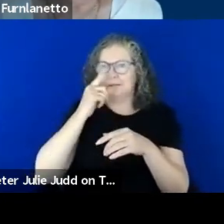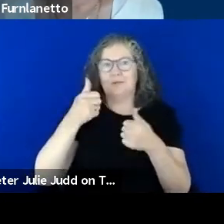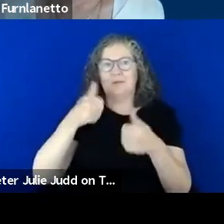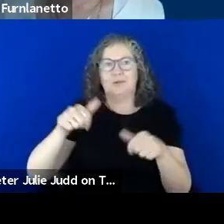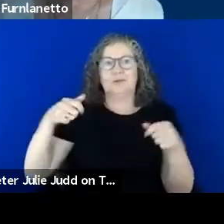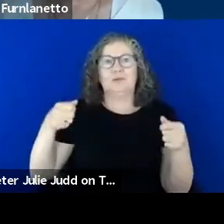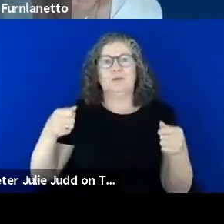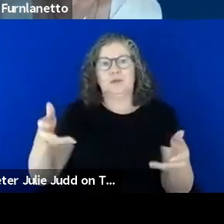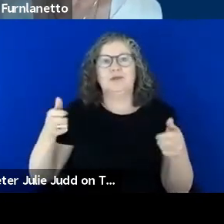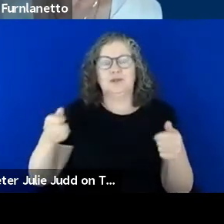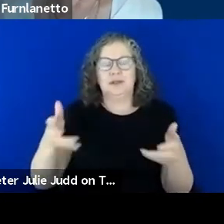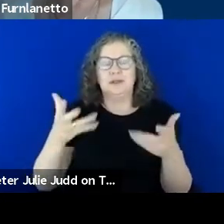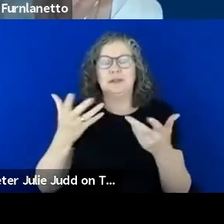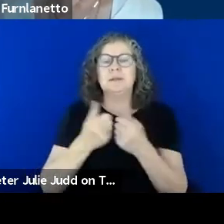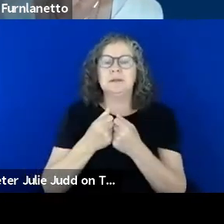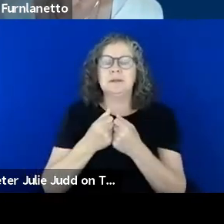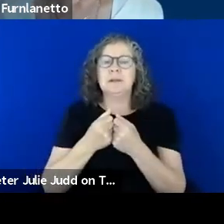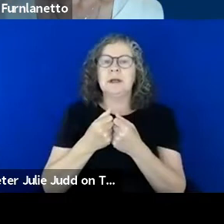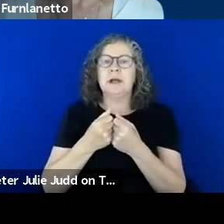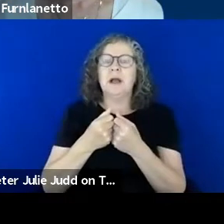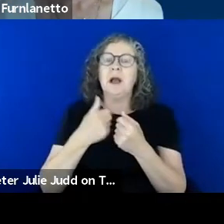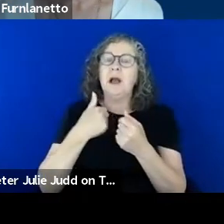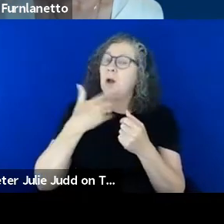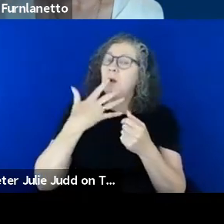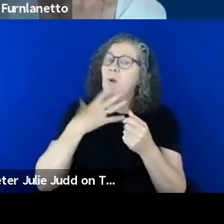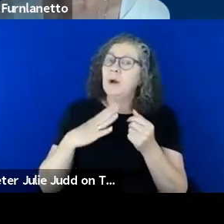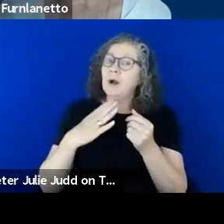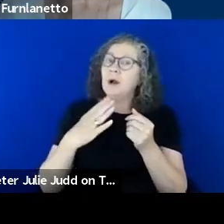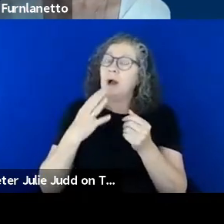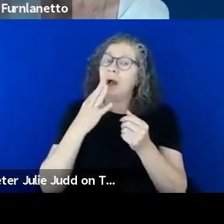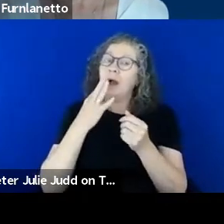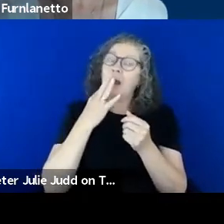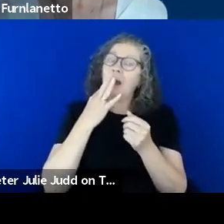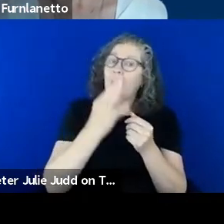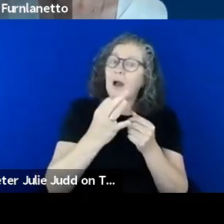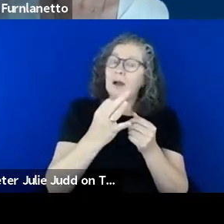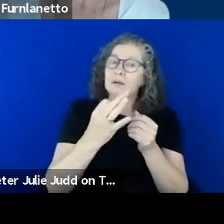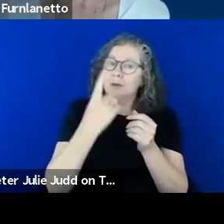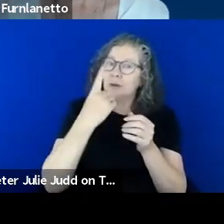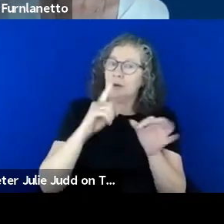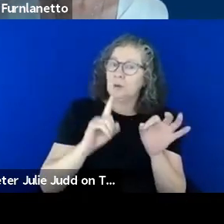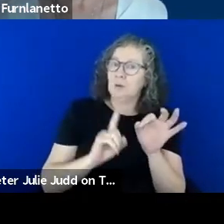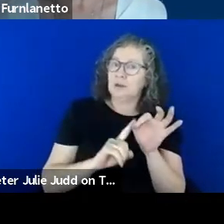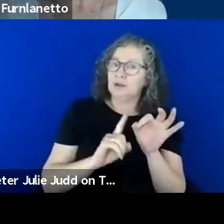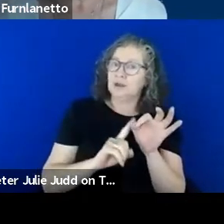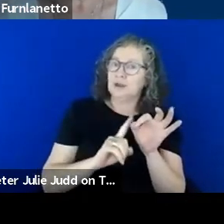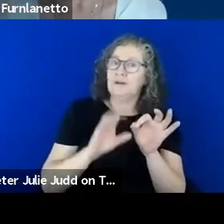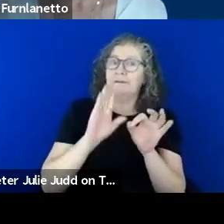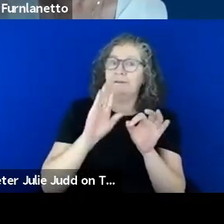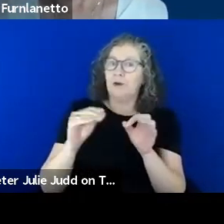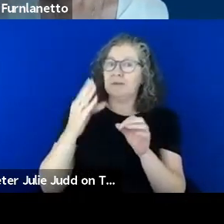to come to you. There was a question posed by an attendee today and it was